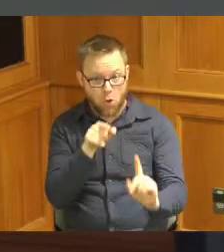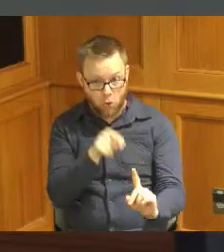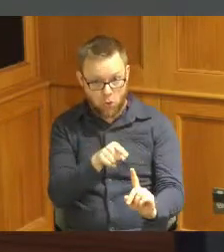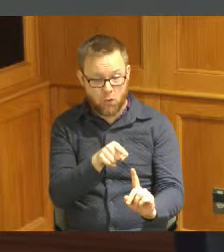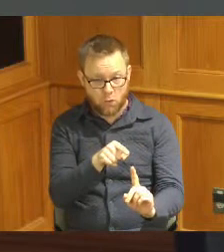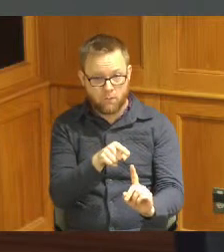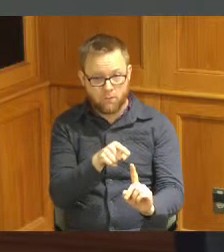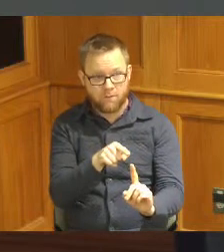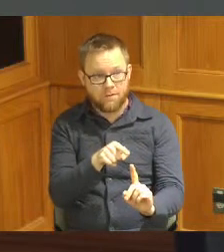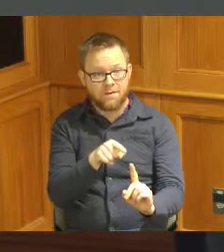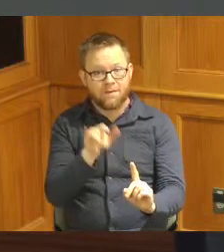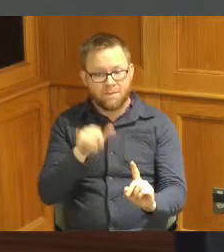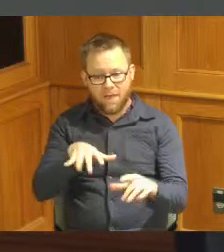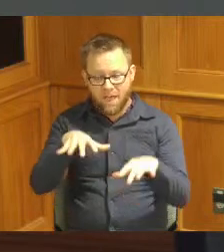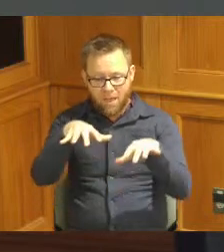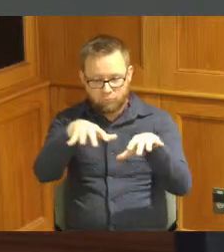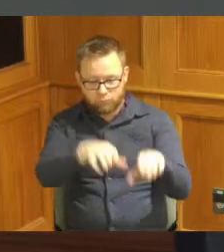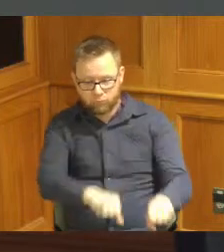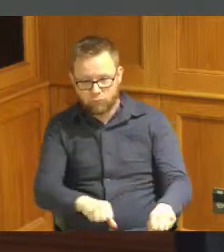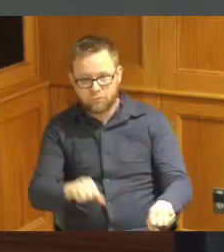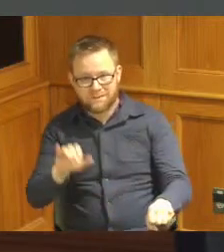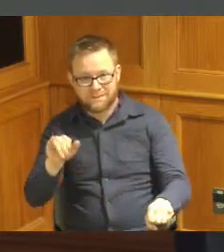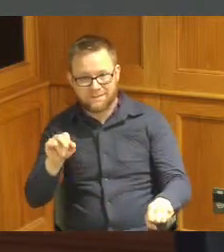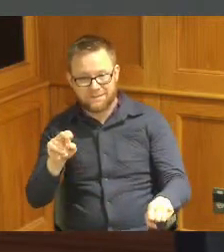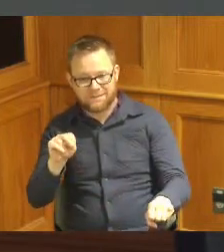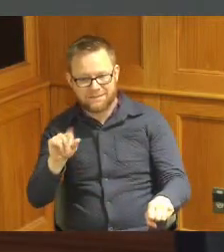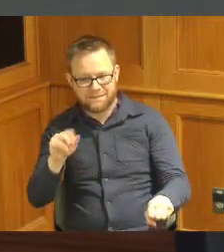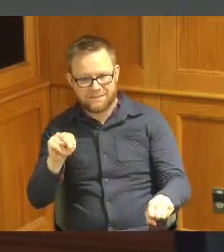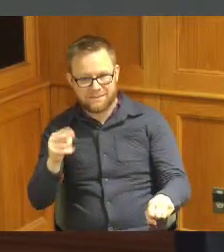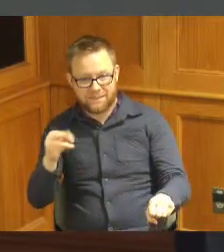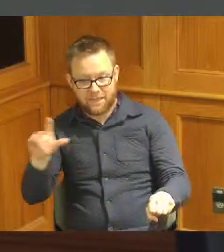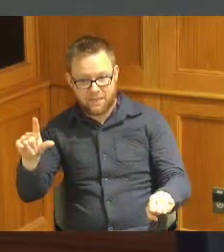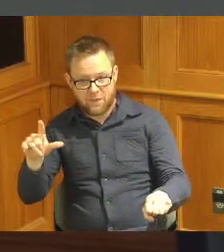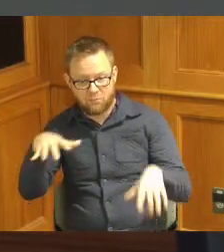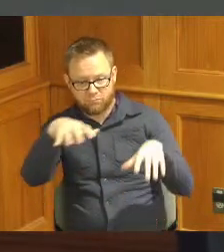the annexing territory in this case the city of the village of Indian Hill is annexing property